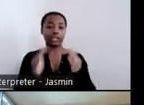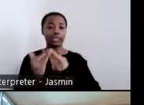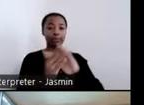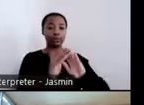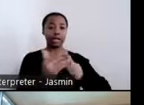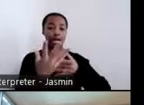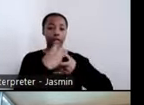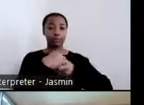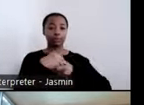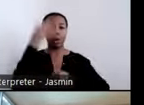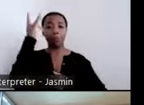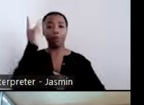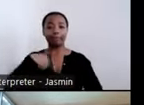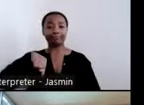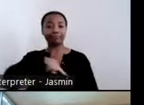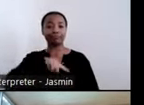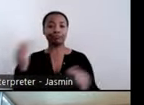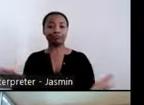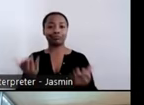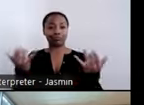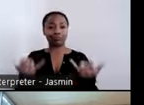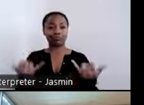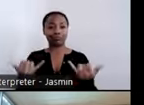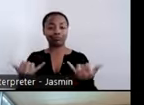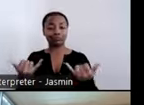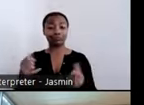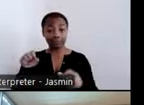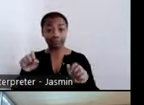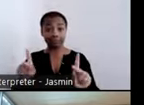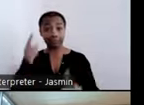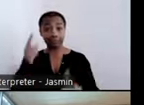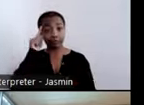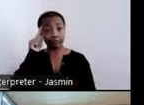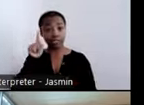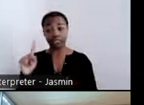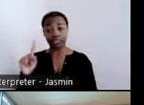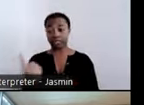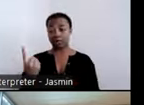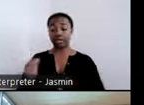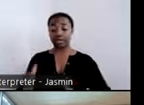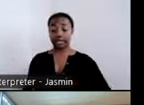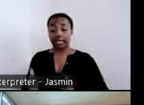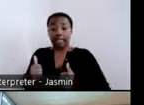really the opportunity for a person to live in the community of their choice, as a